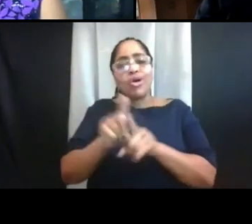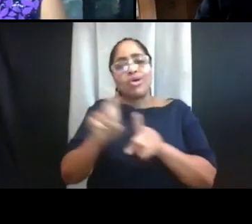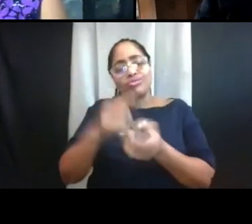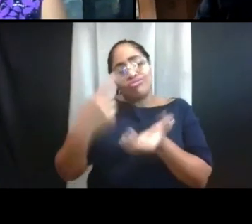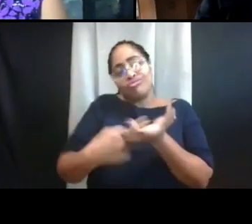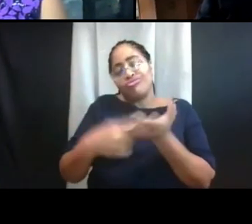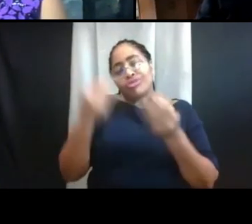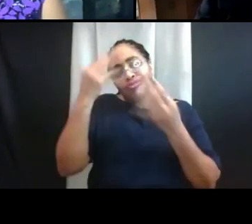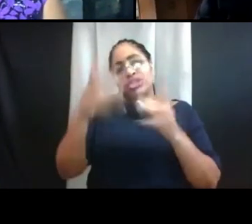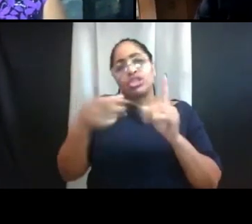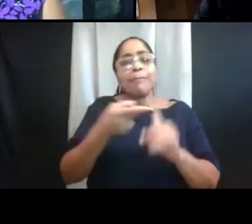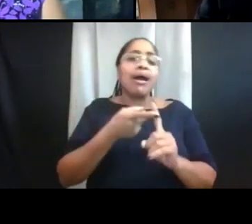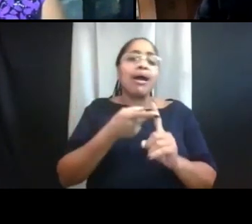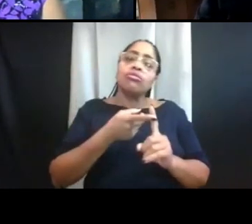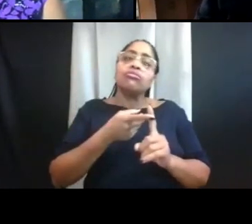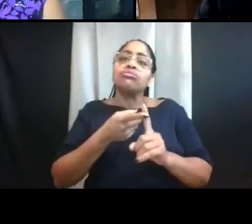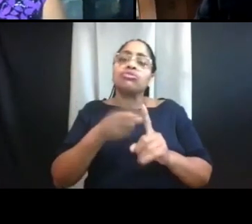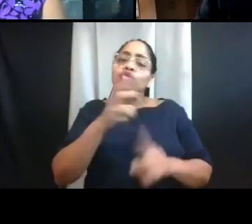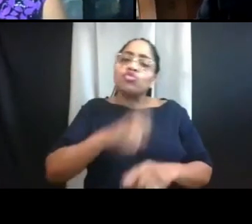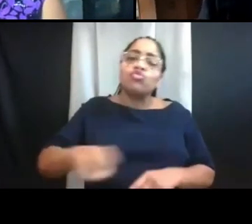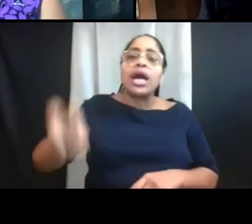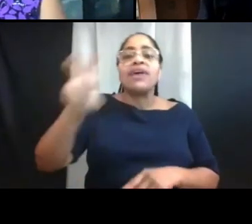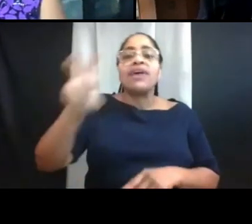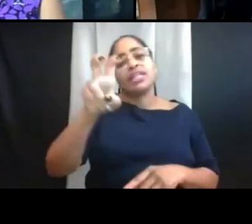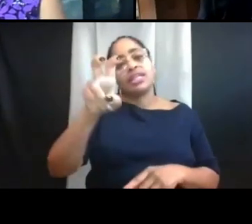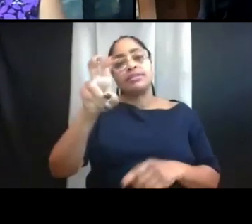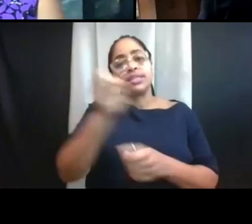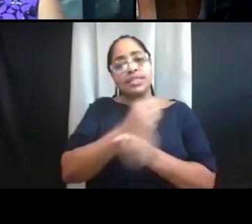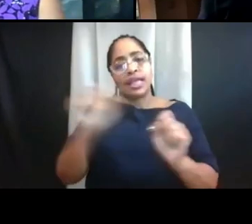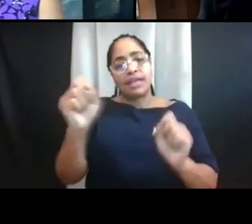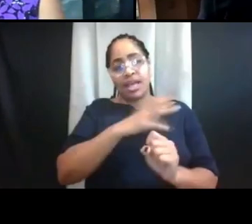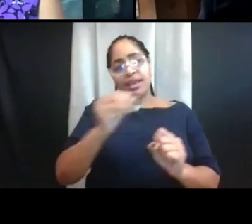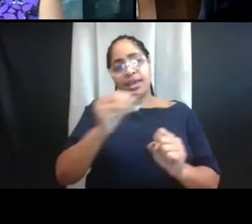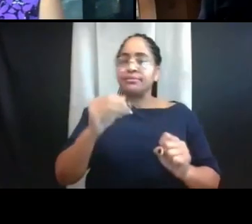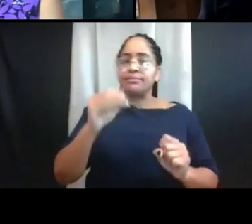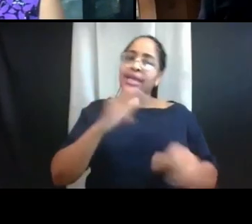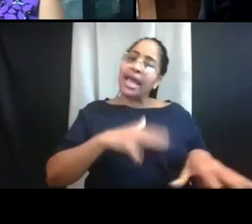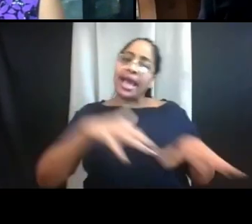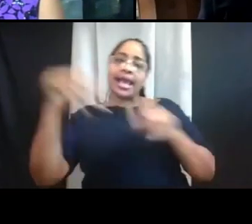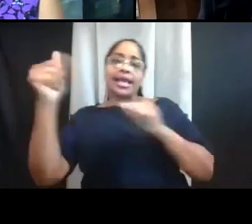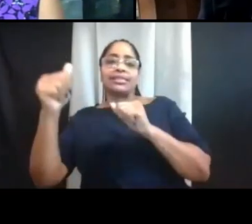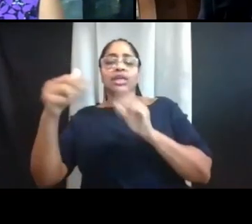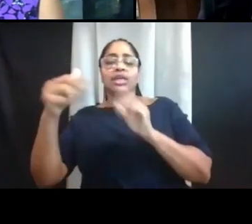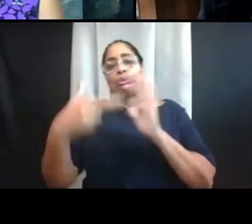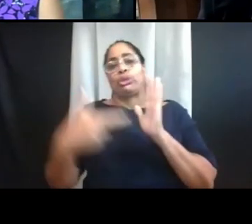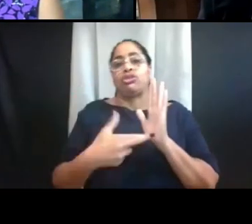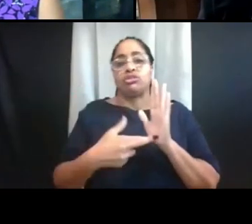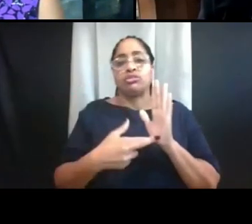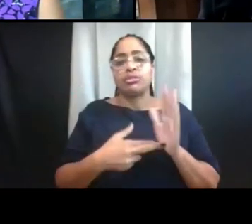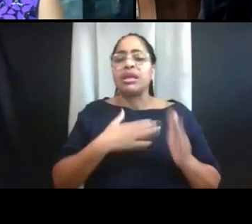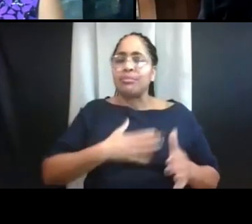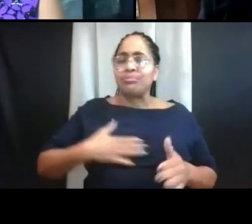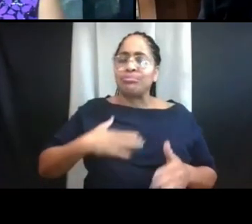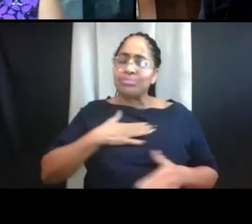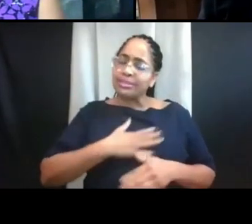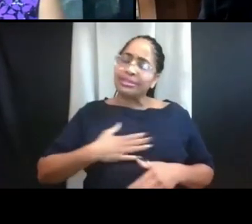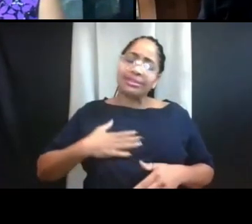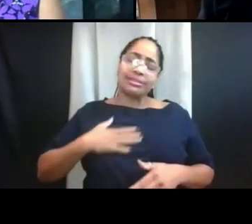and exit protocols. Please ensure students plan enough time to receive a test prior to departing.